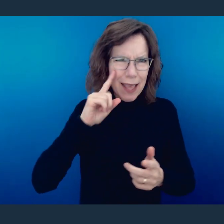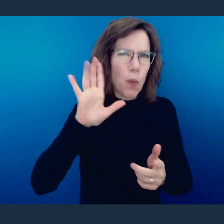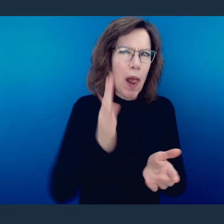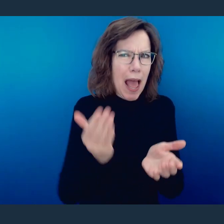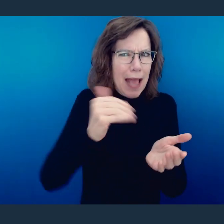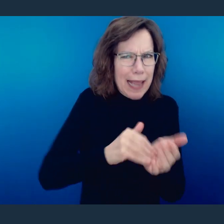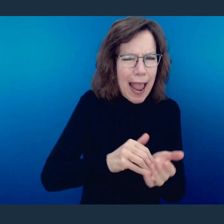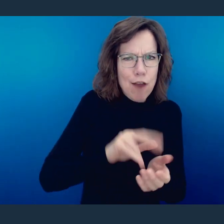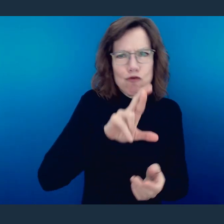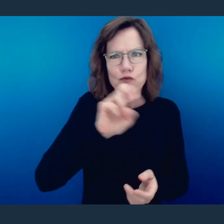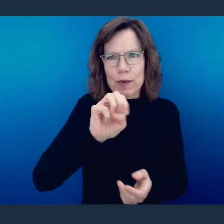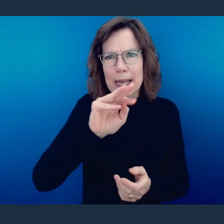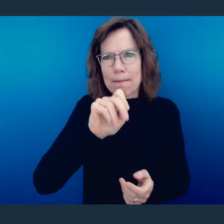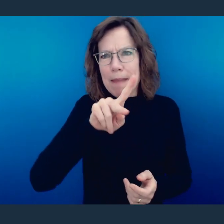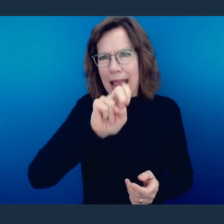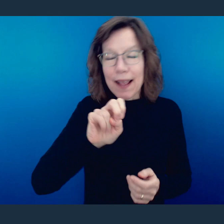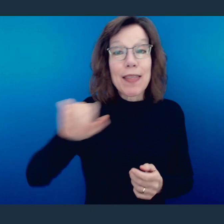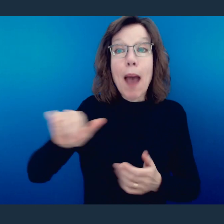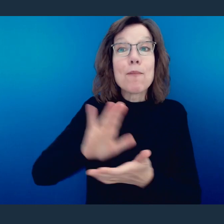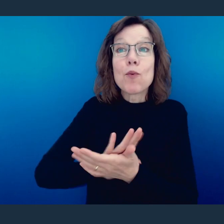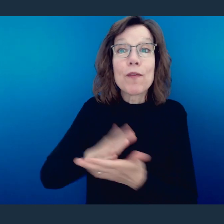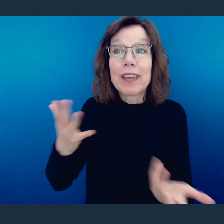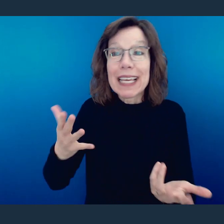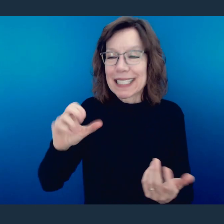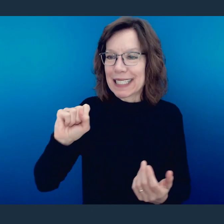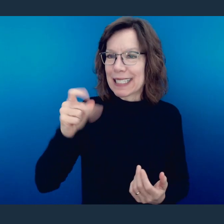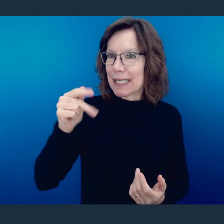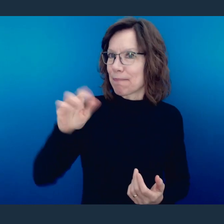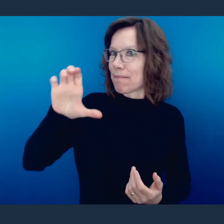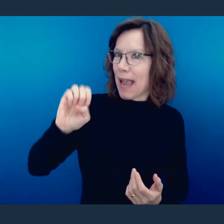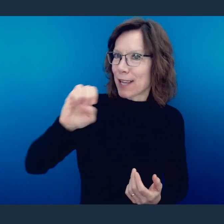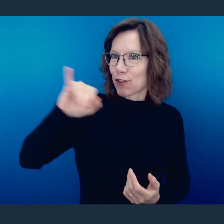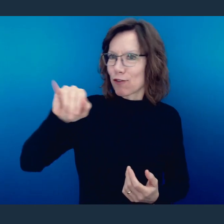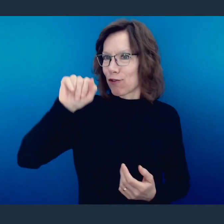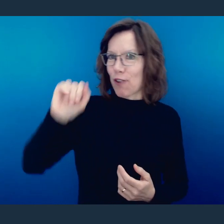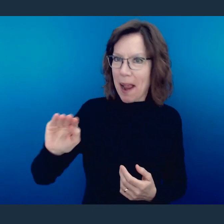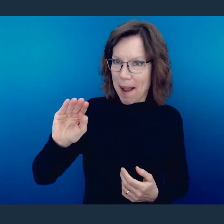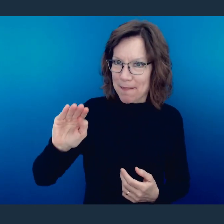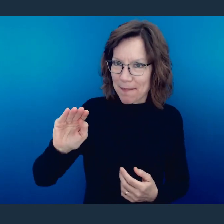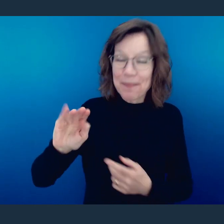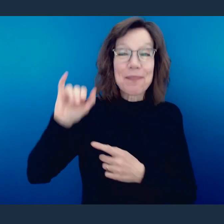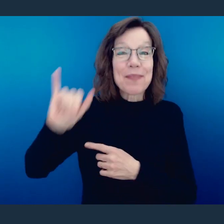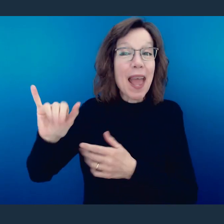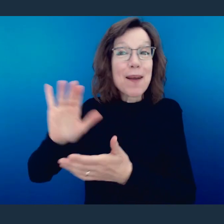to make a remake of it, called "Space Jam." And "Space Jam" when it came out, it starred